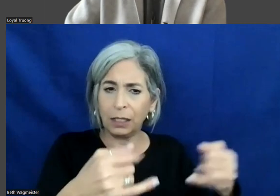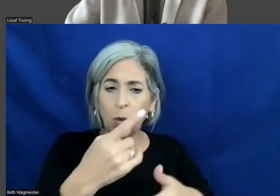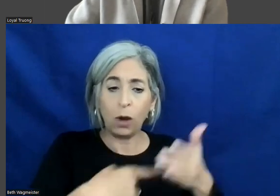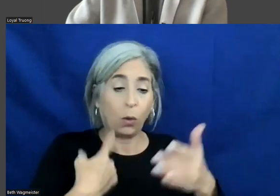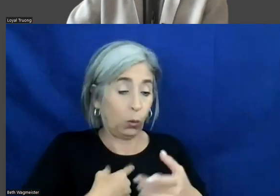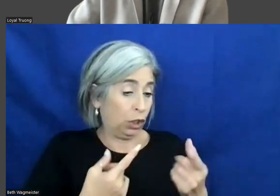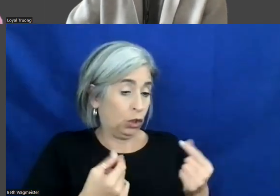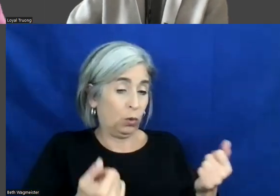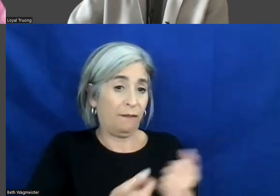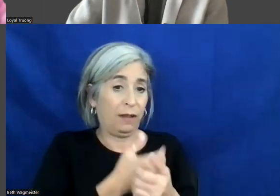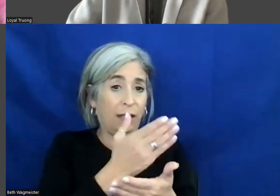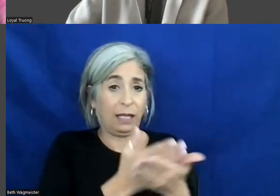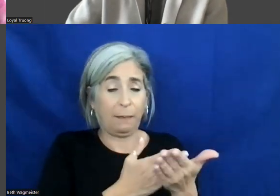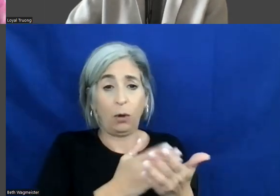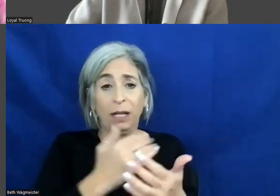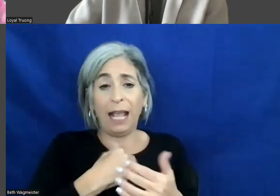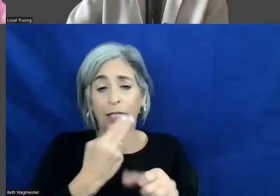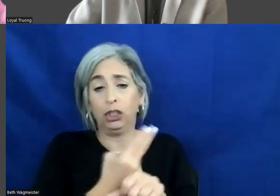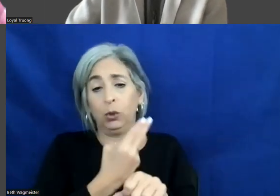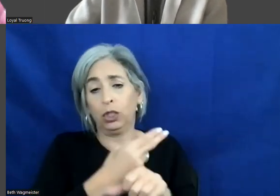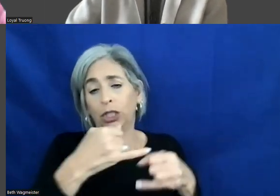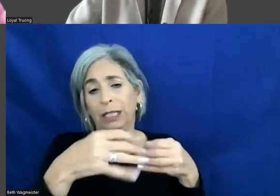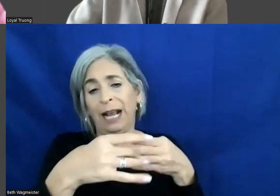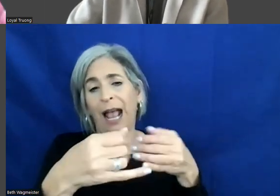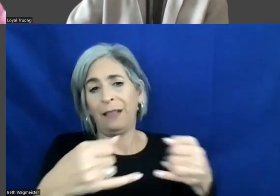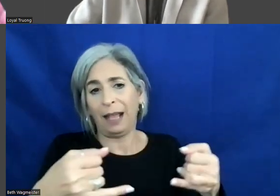everything the component has with visual guidelines how to use it, when to use it,